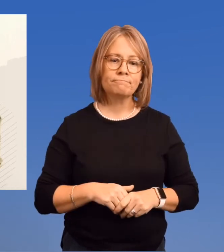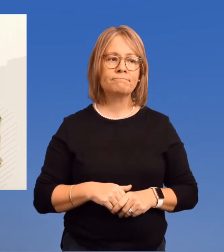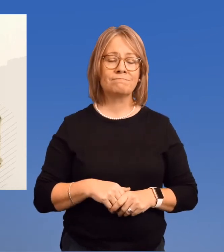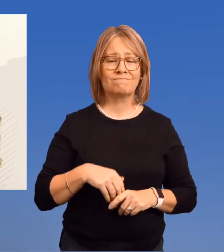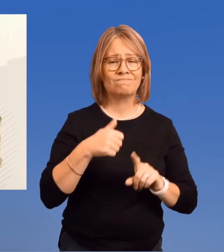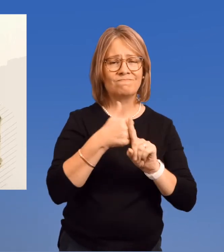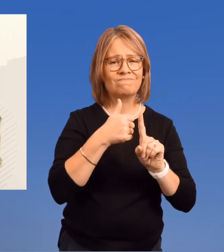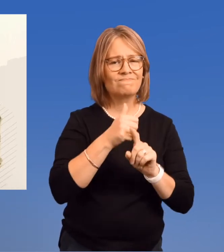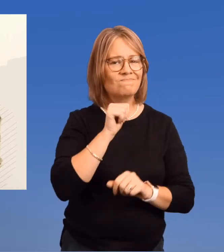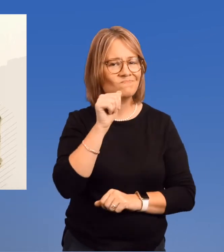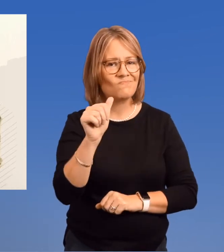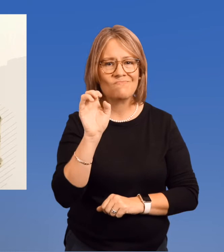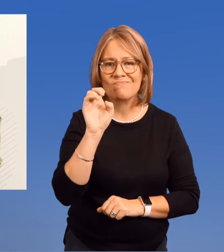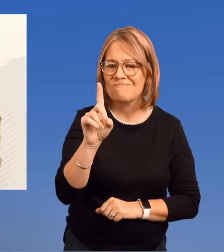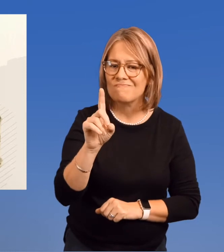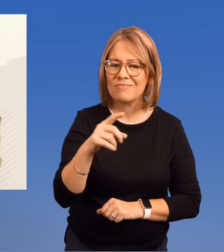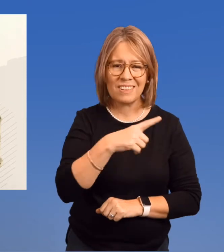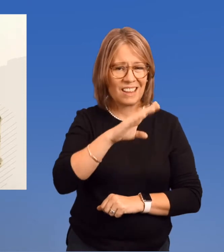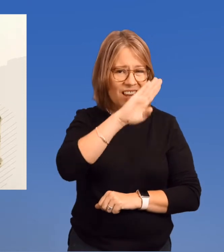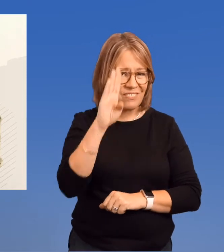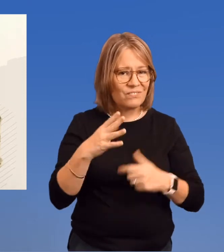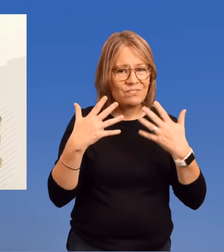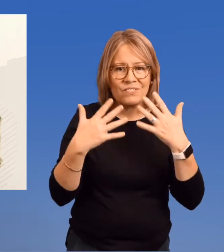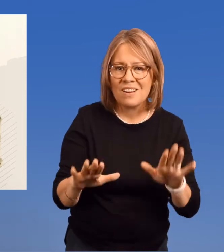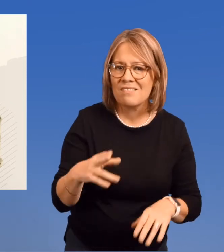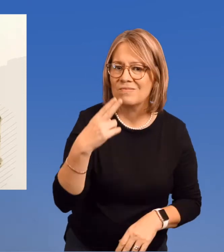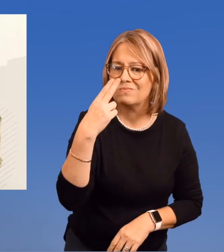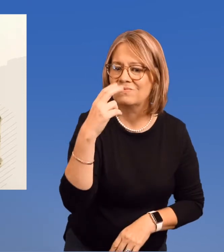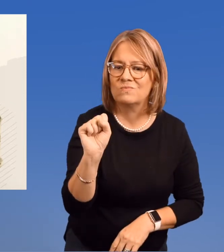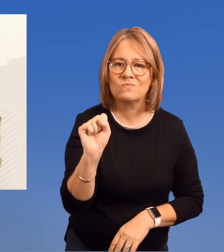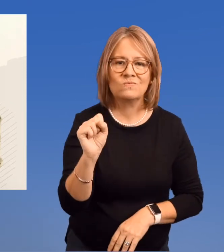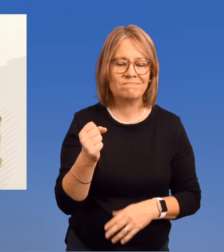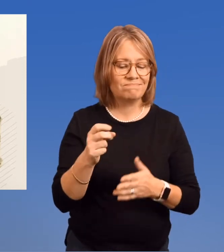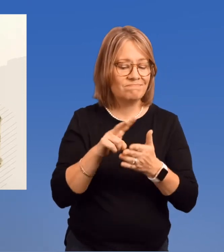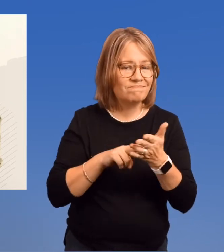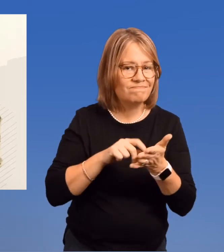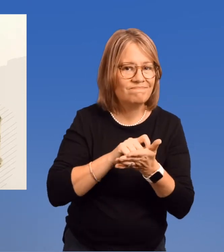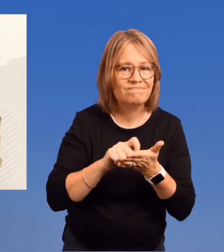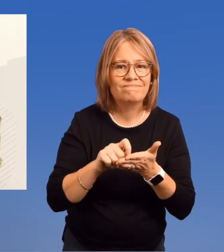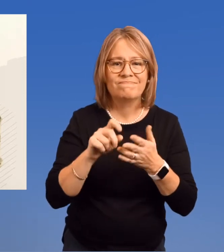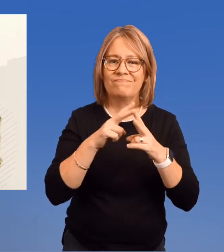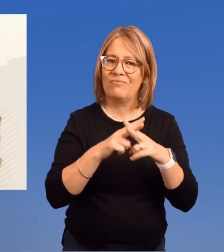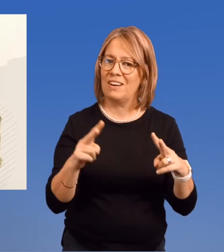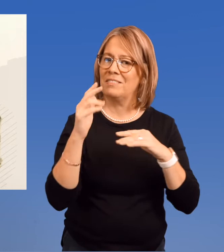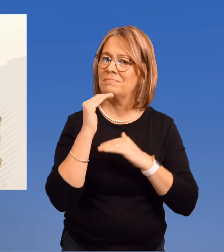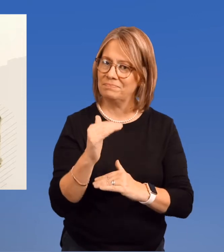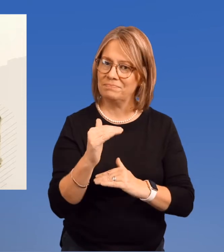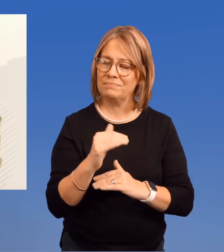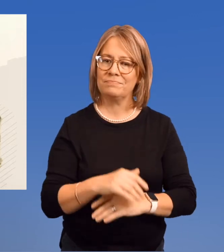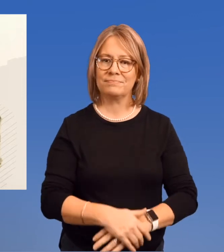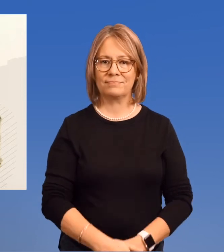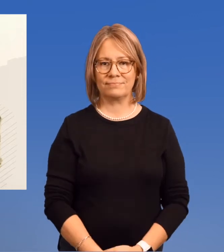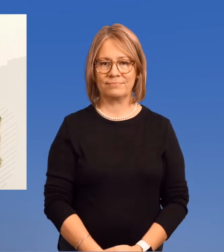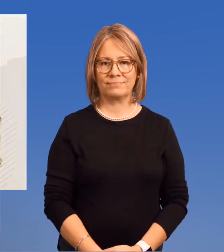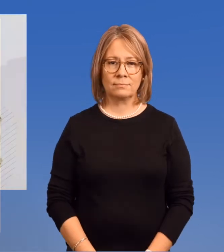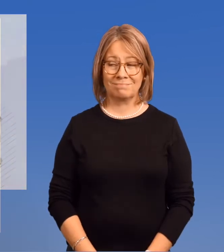He was uneducated. (He had very little reading or writing skills.) He never finished high school.